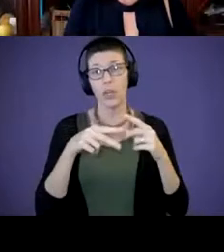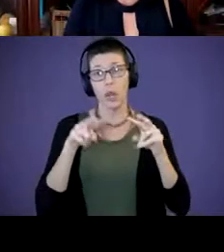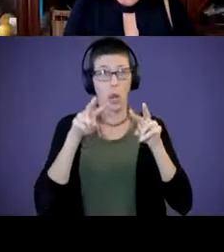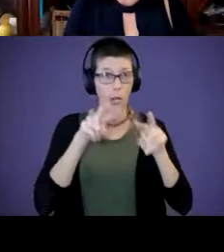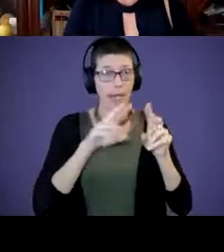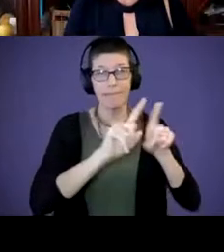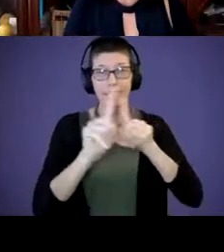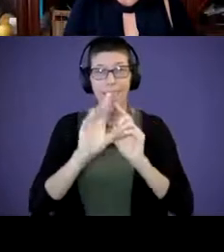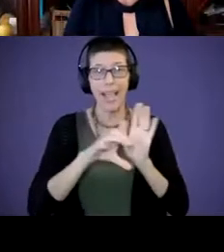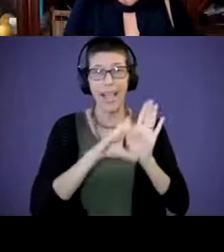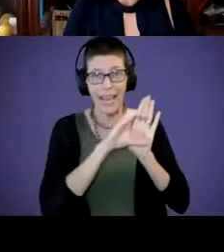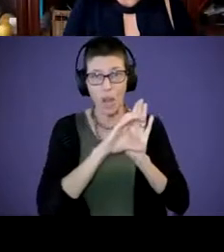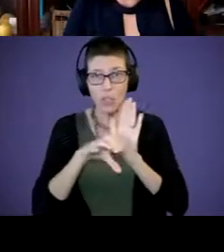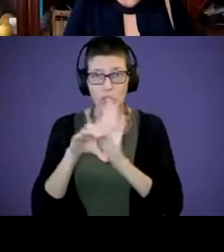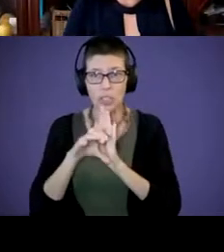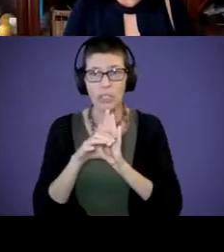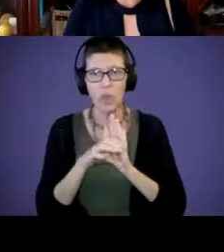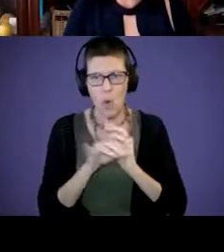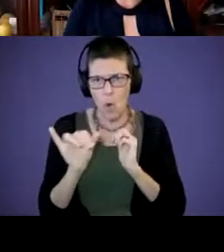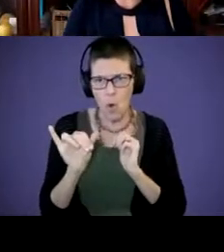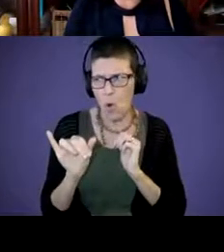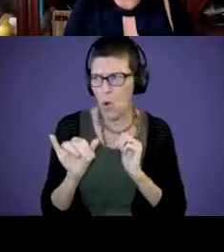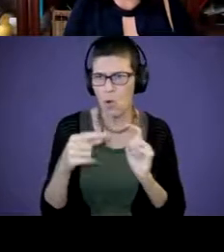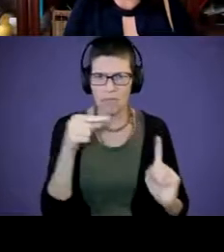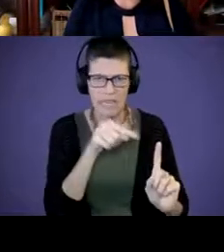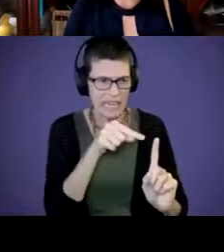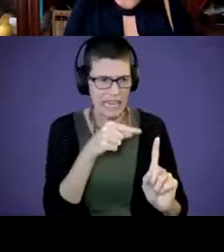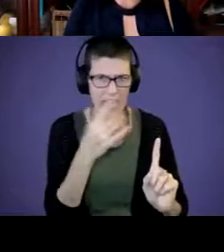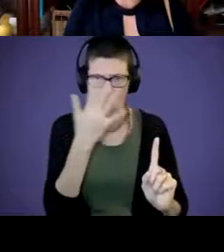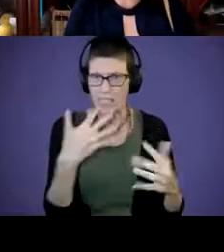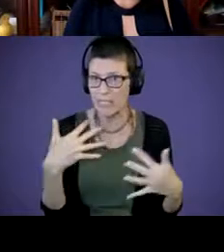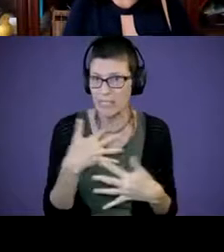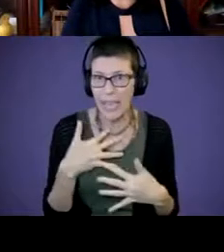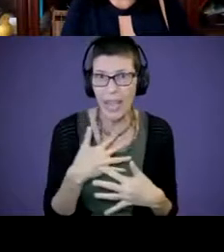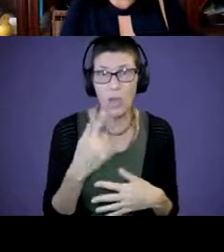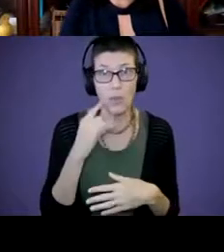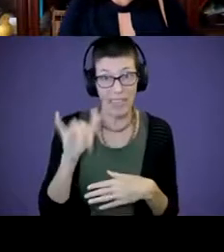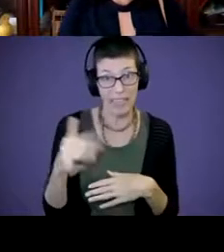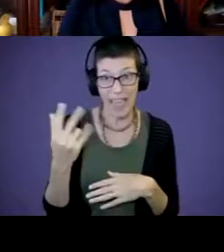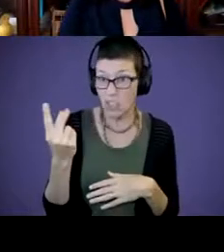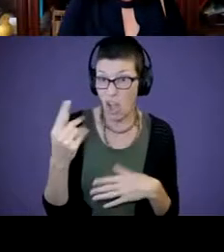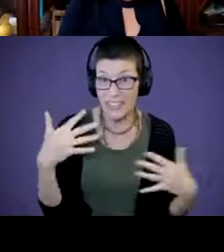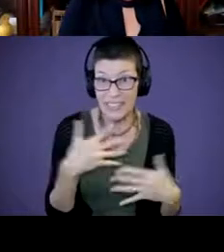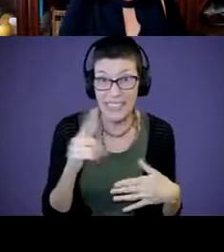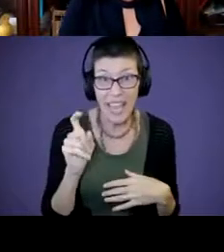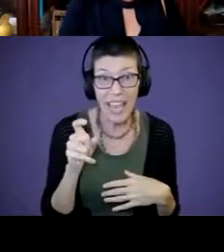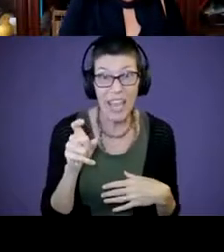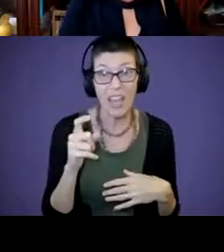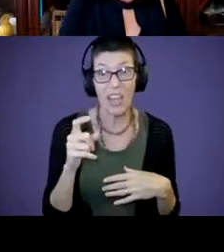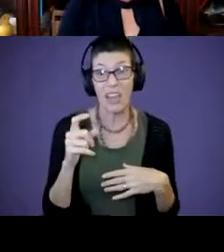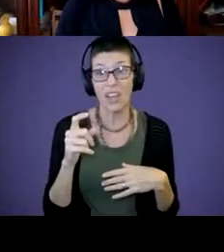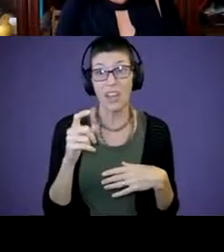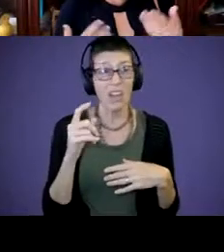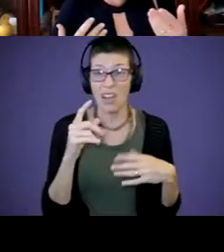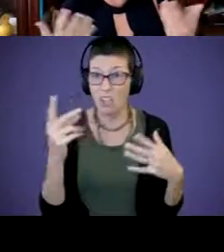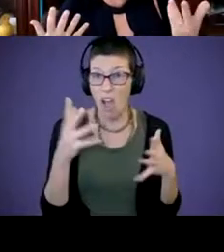“Oh, he looks, he looks scared. Do you think that dog is scared to be left alone?” I'm just